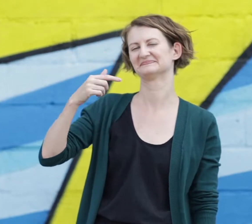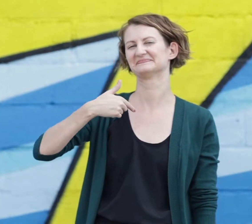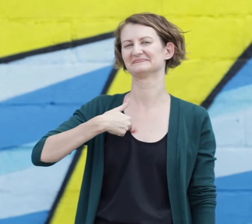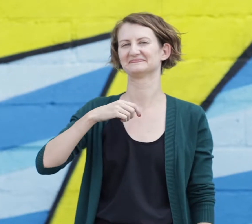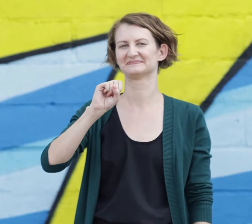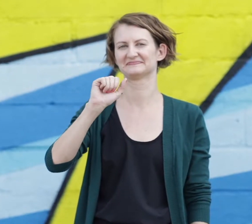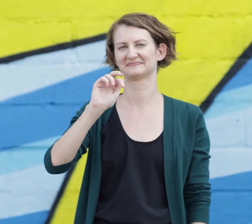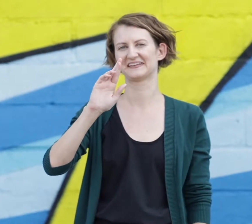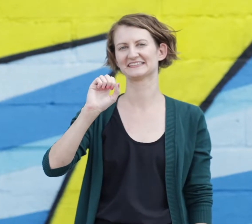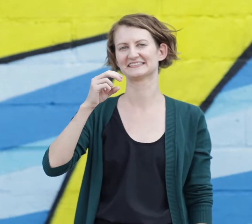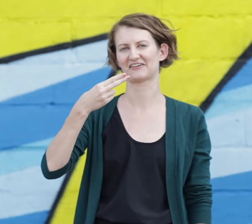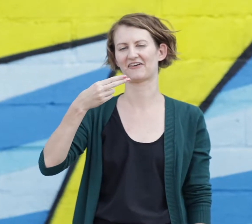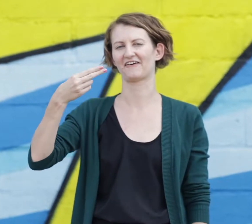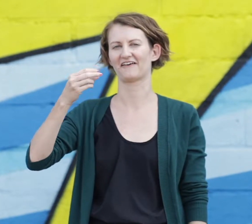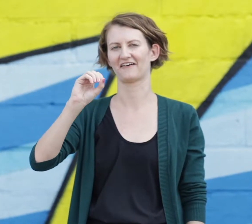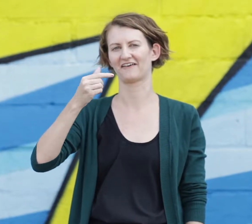Hello, I’m Sarah Hoggard.